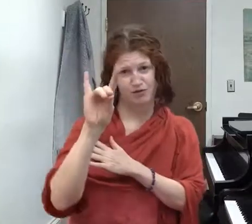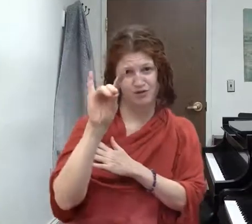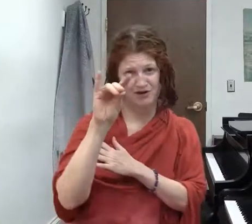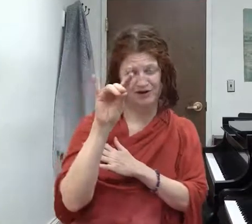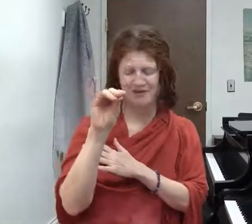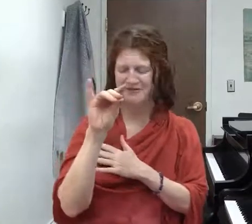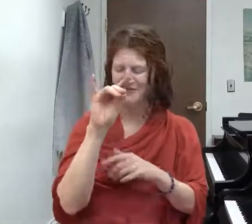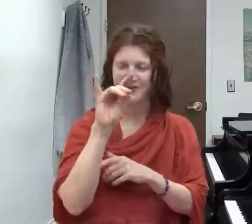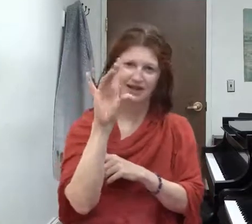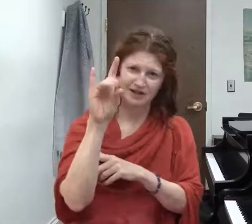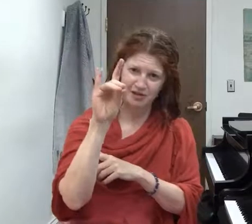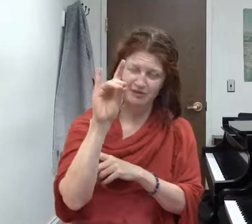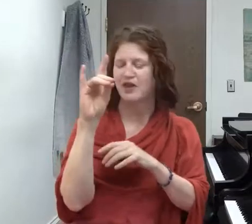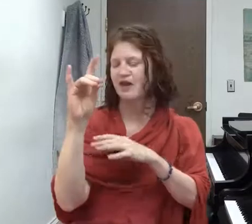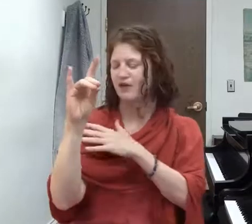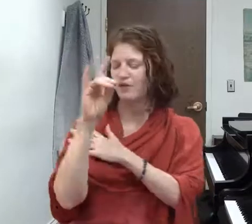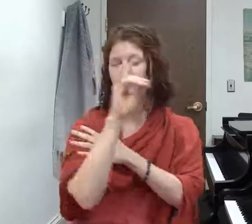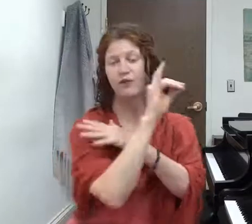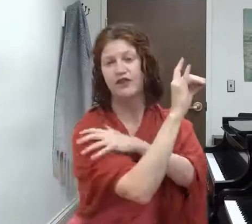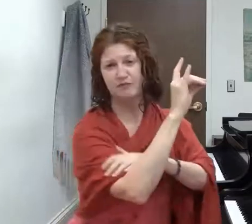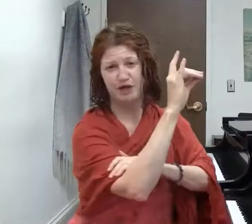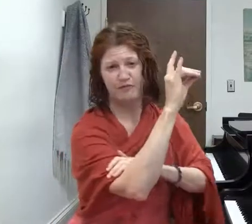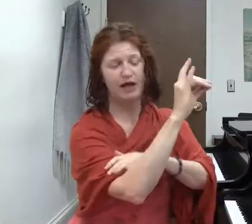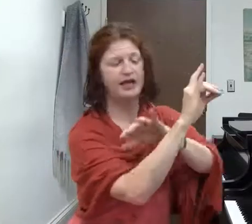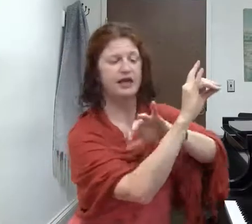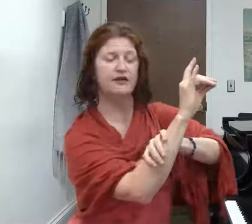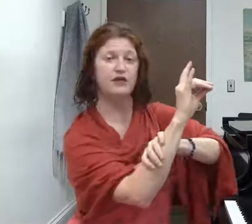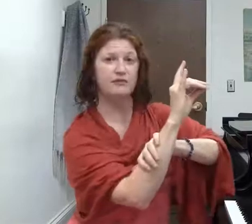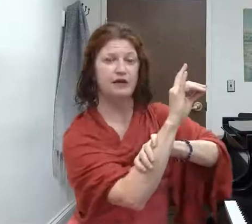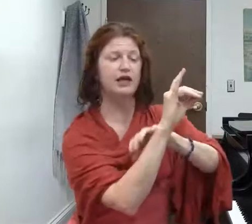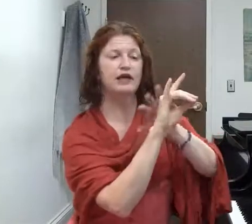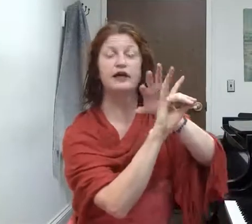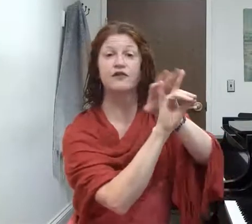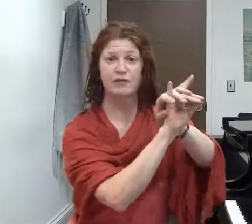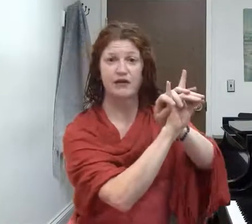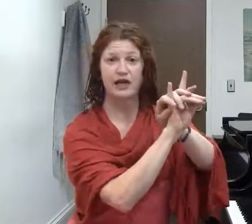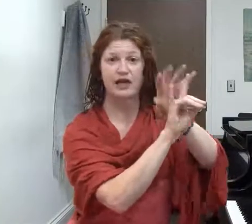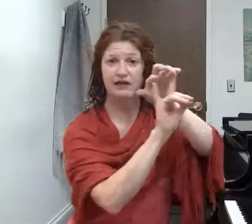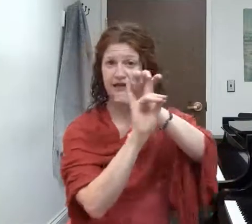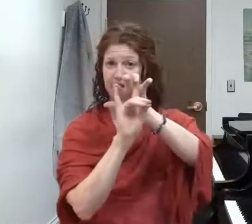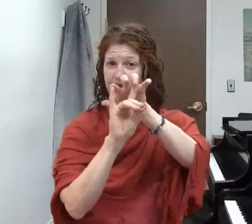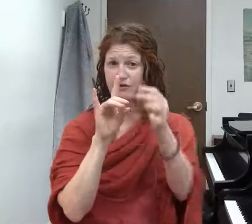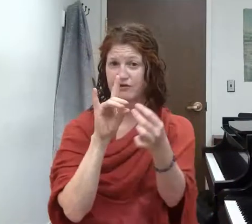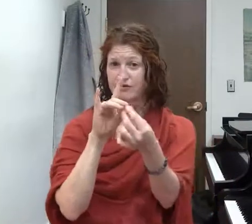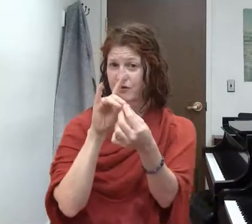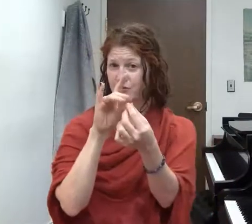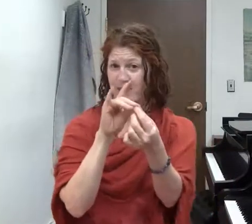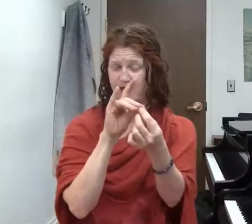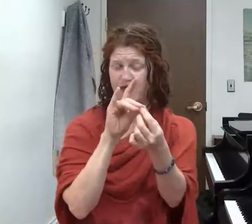here's two-eared llama, hello-- with this being the body, and this being the neck, and this being the head, ears, nose, mouth,